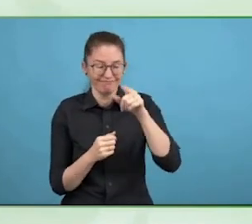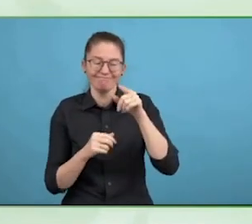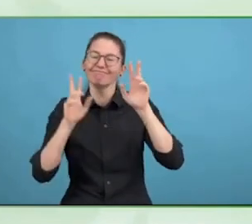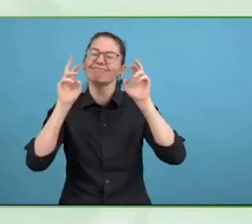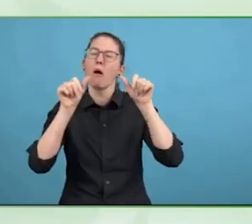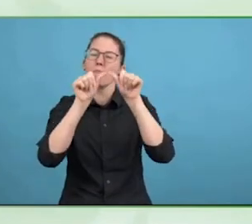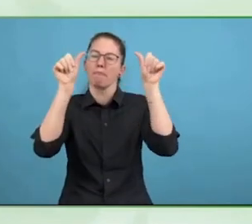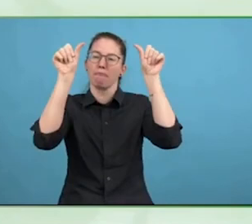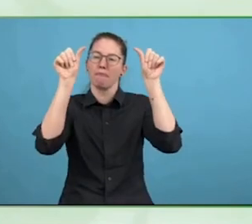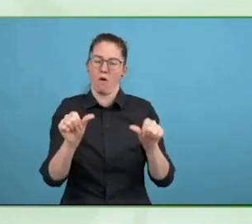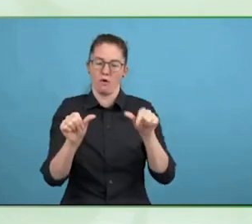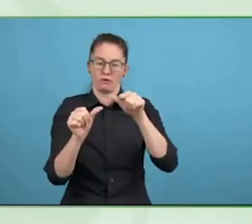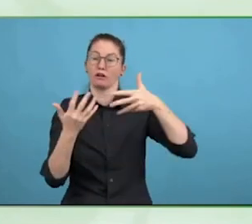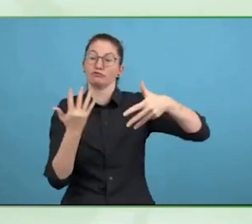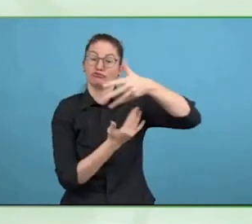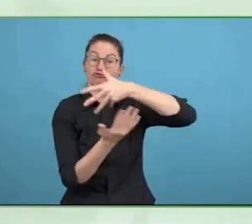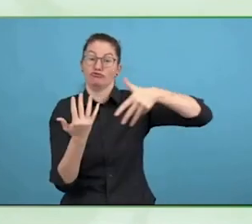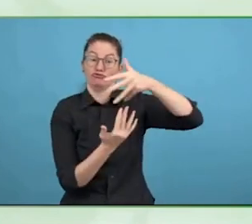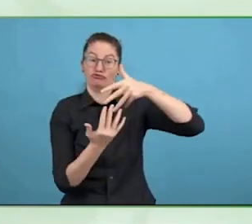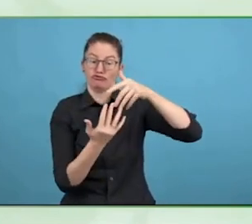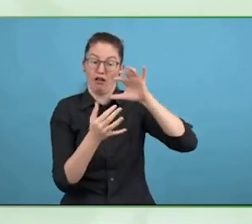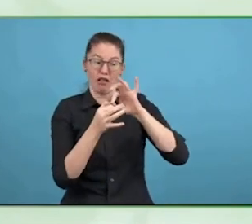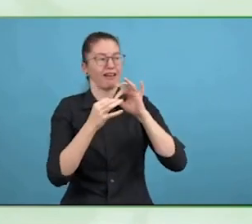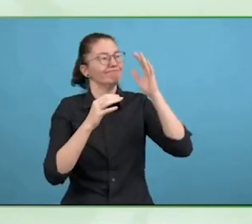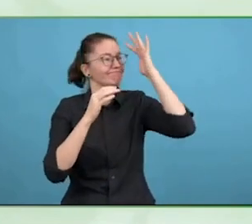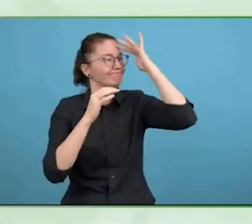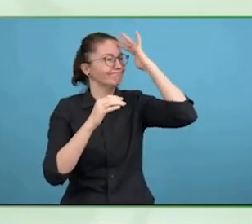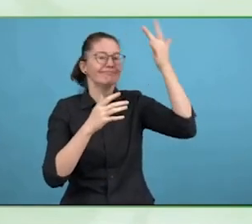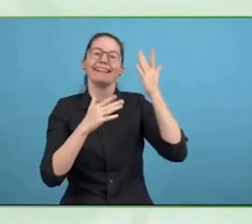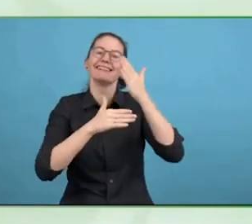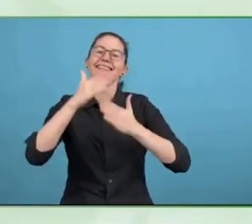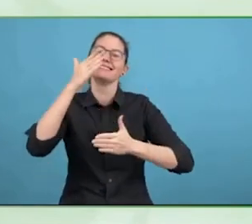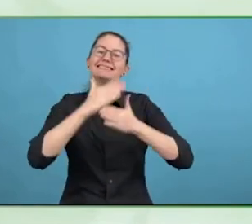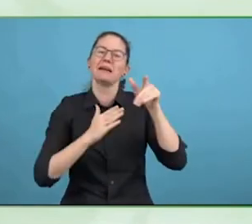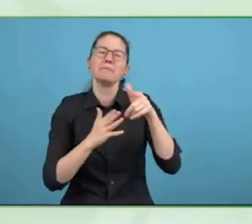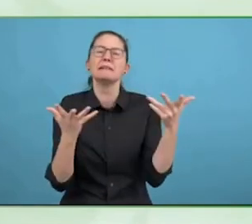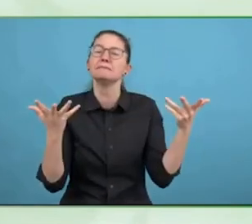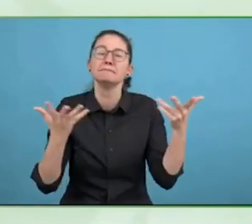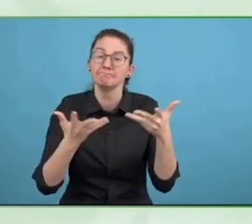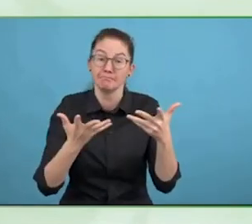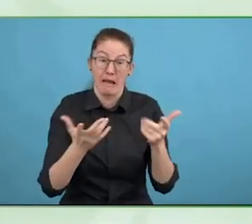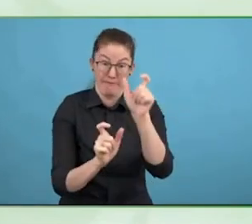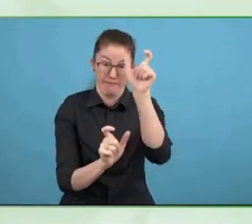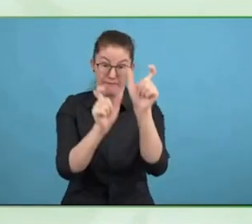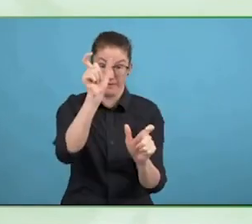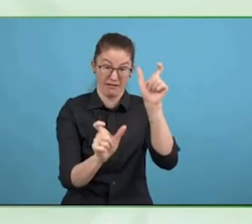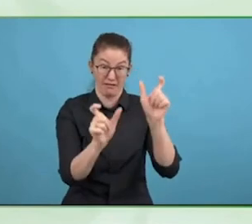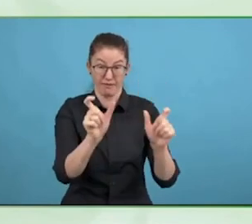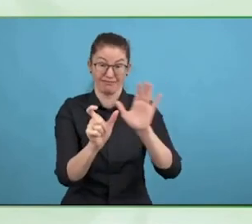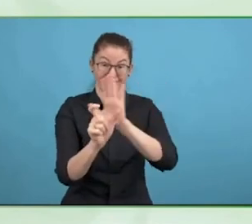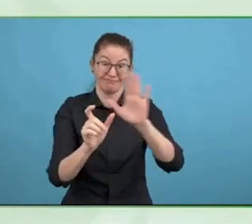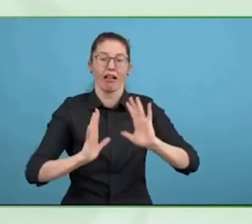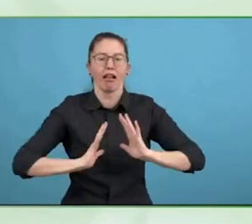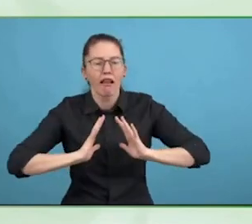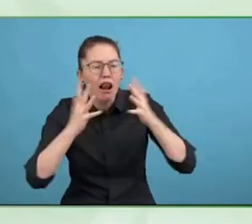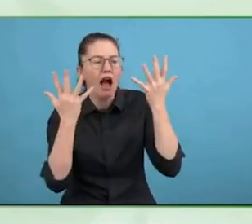Interestingly, the UN Convention on the Rights of Persons with Disabilities does not use the word institutions.